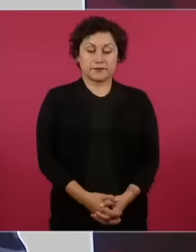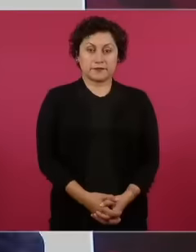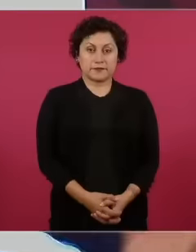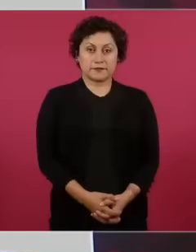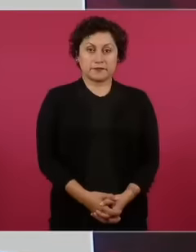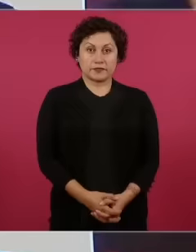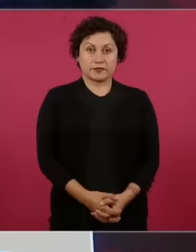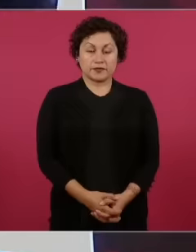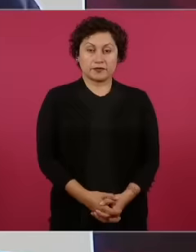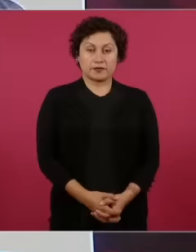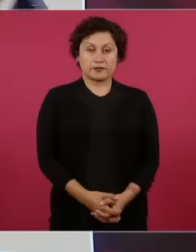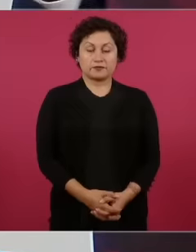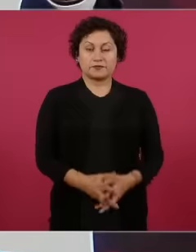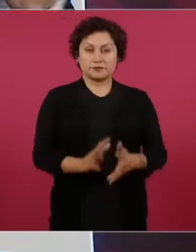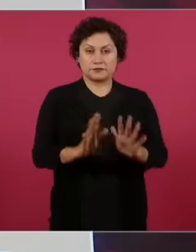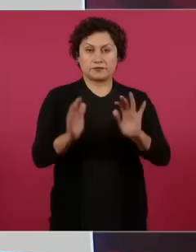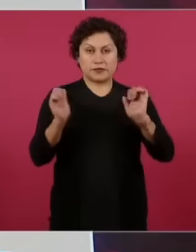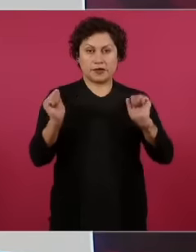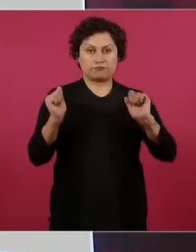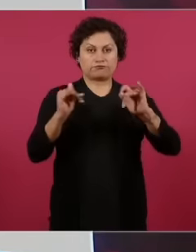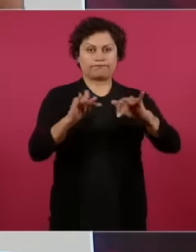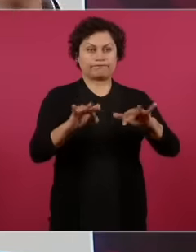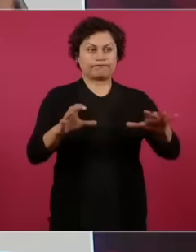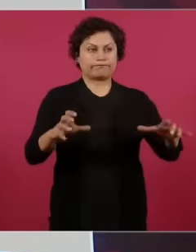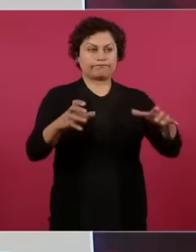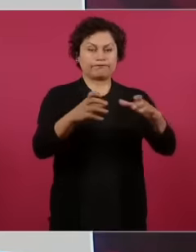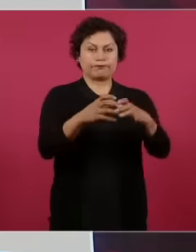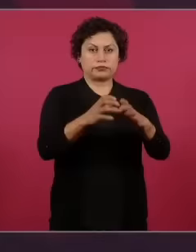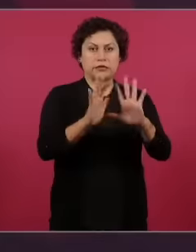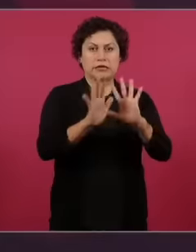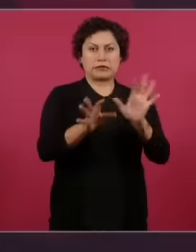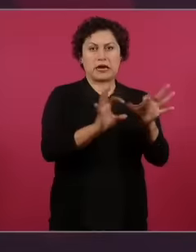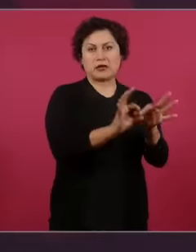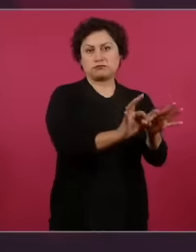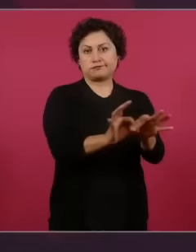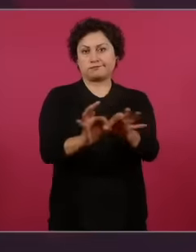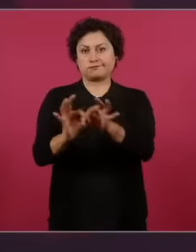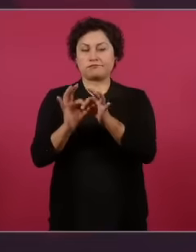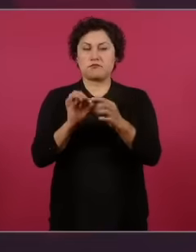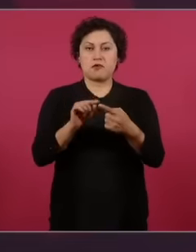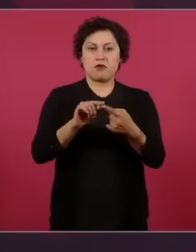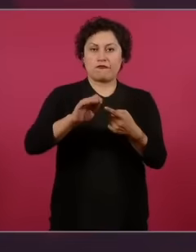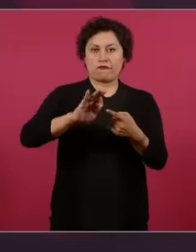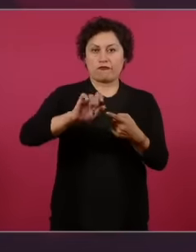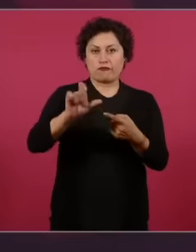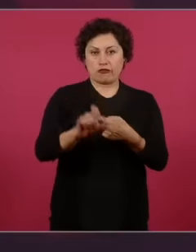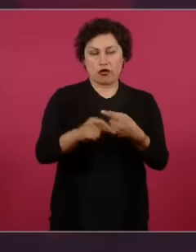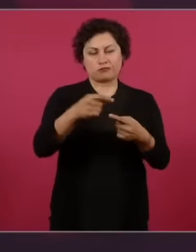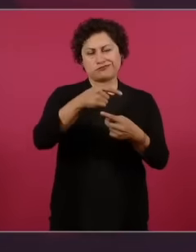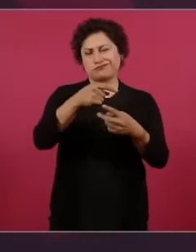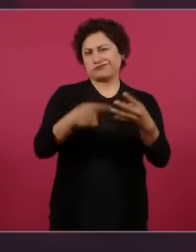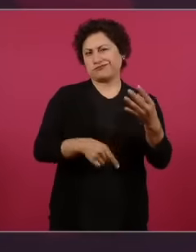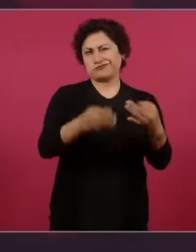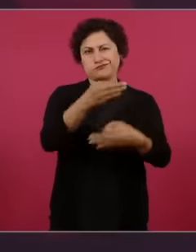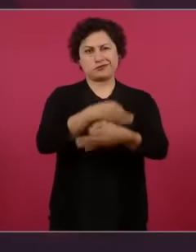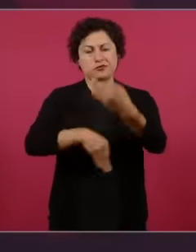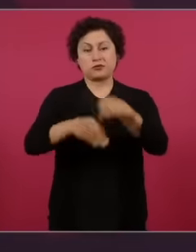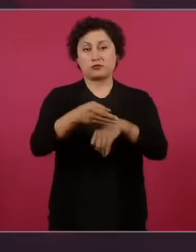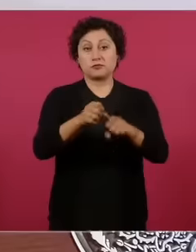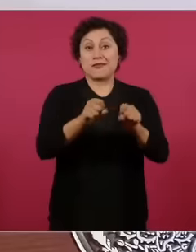they had everyone aligned against them and the media campaign was all that